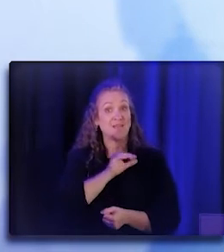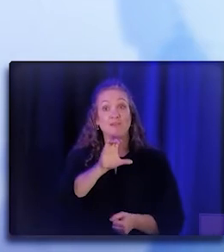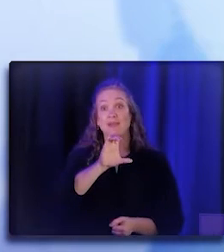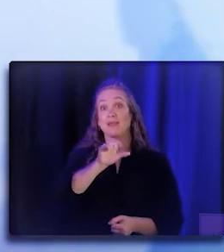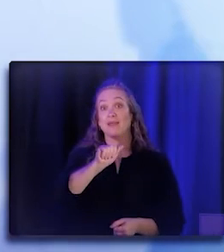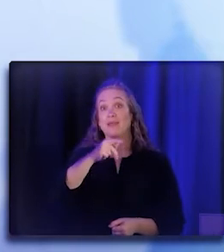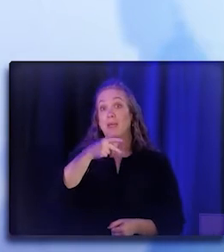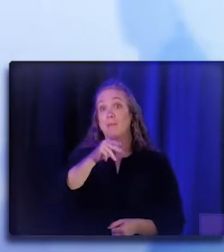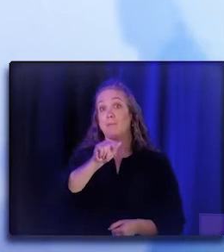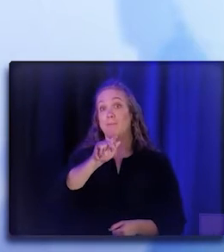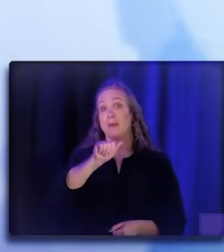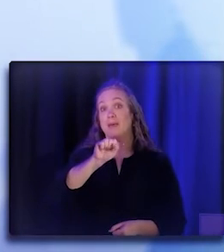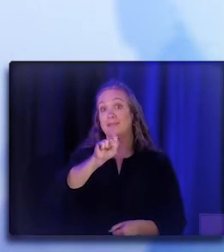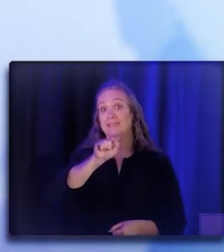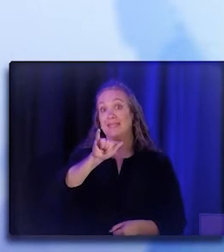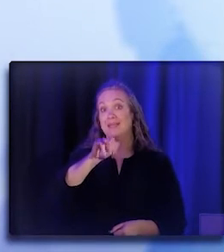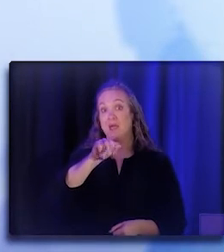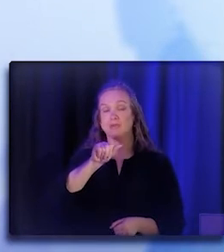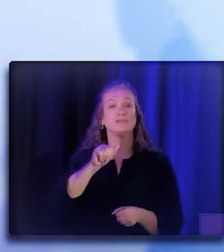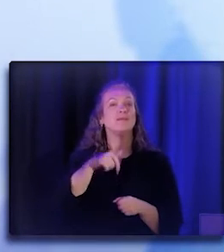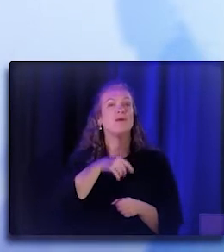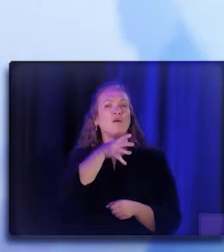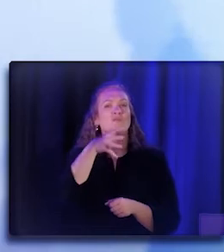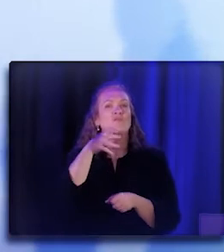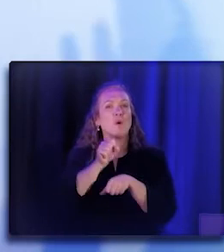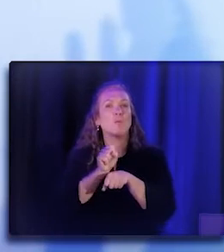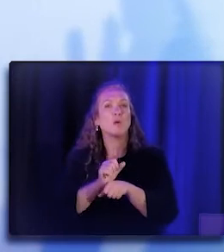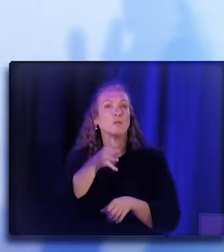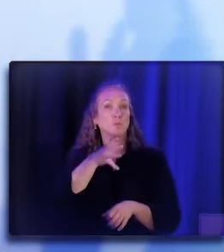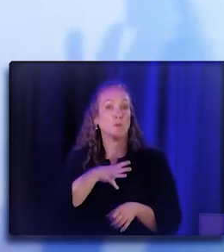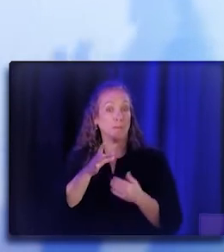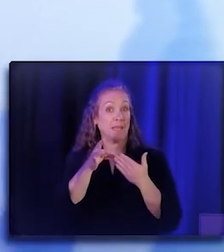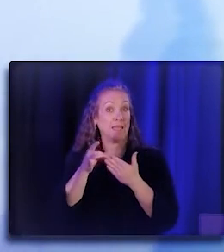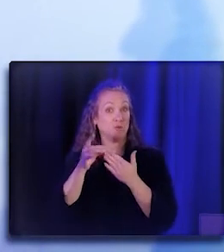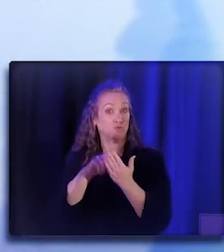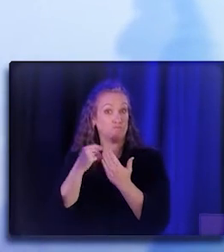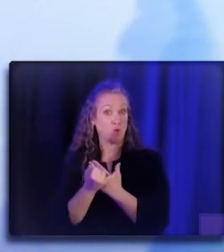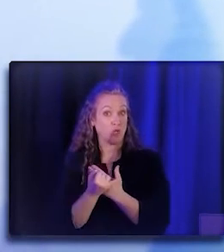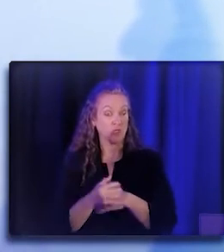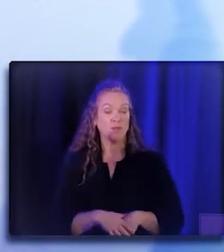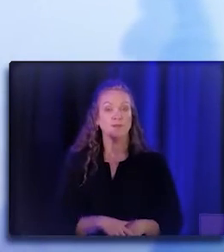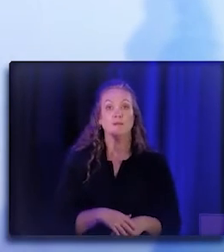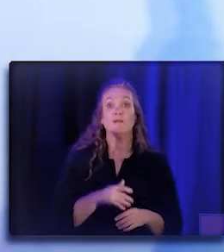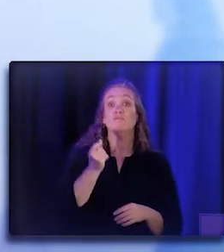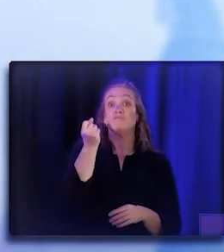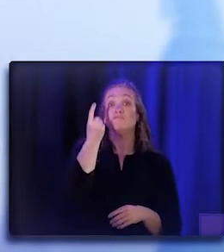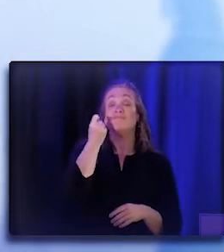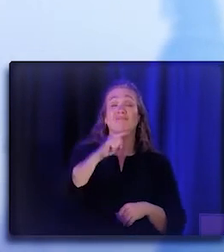which is a farm worker woman's leadership project. And, you know, because of a long history